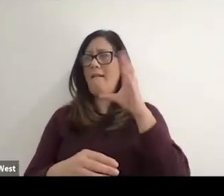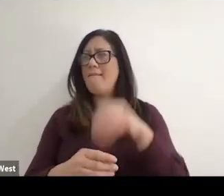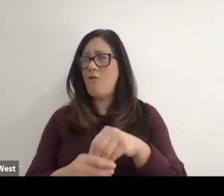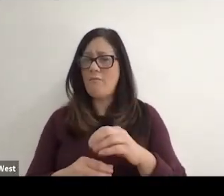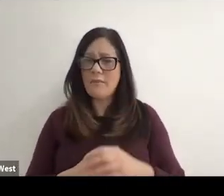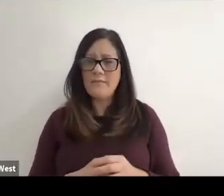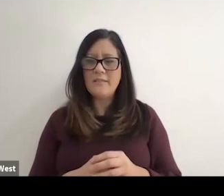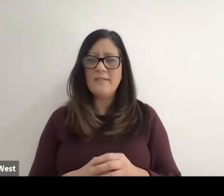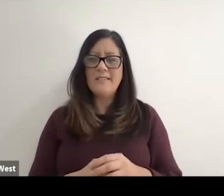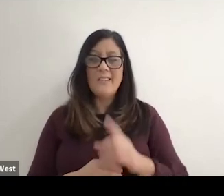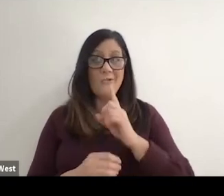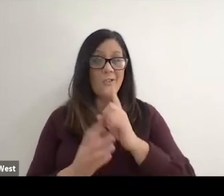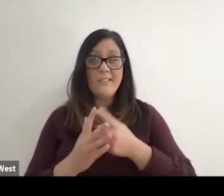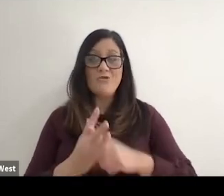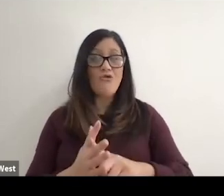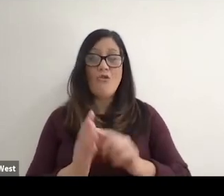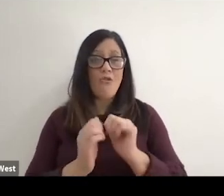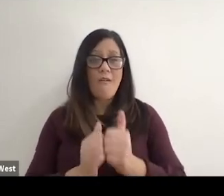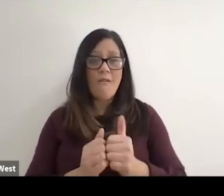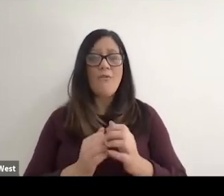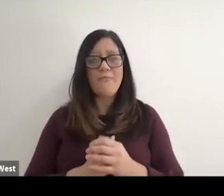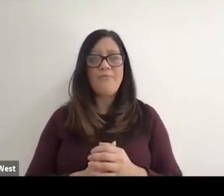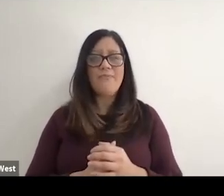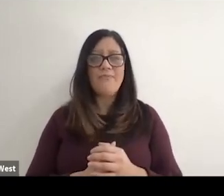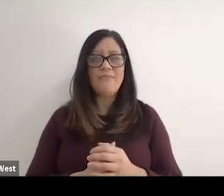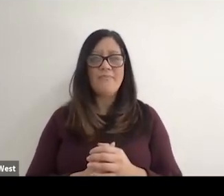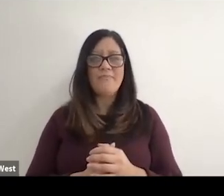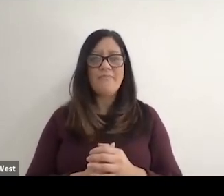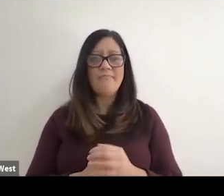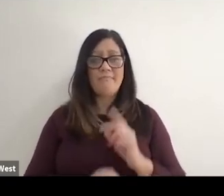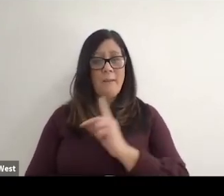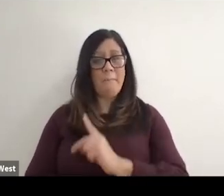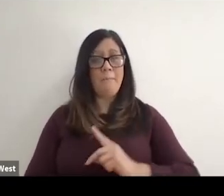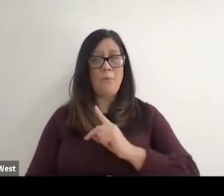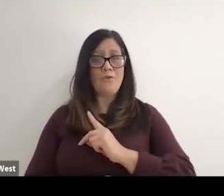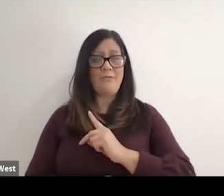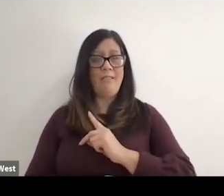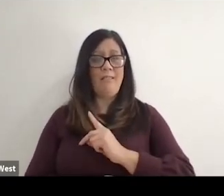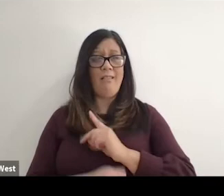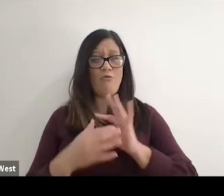It all really started with. Personal relationships from when